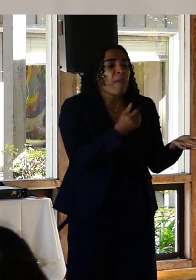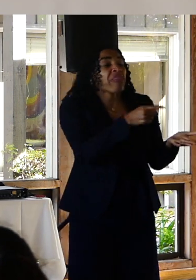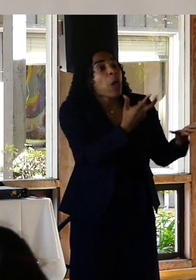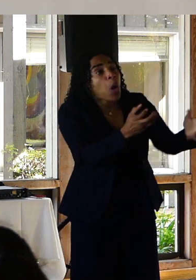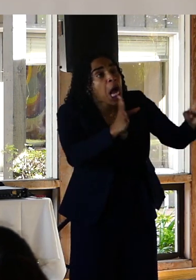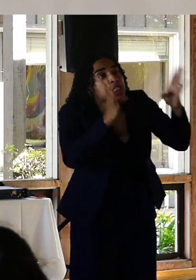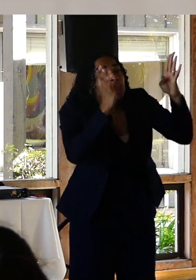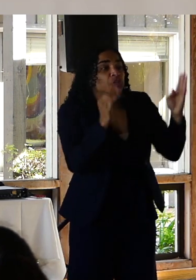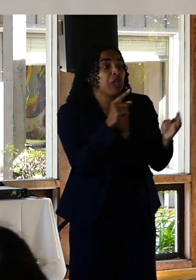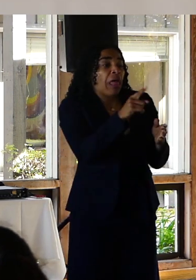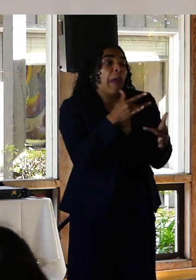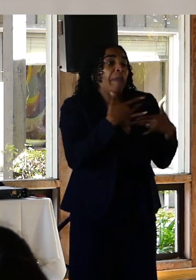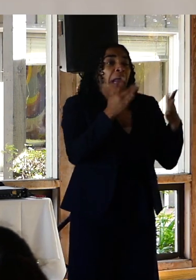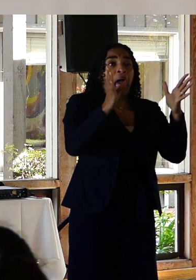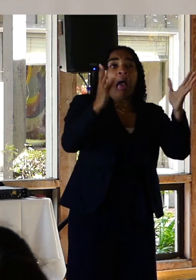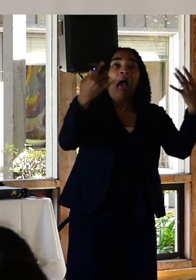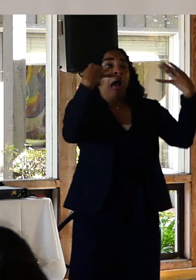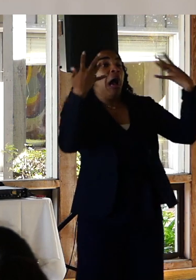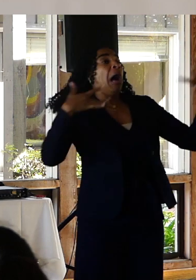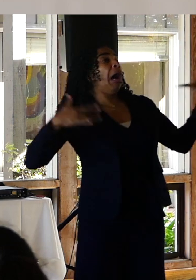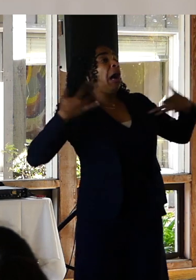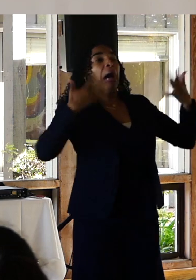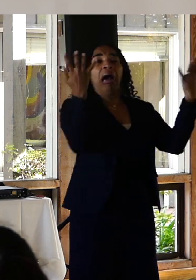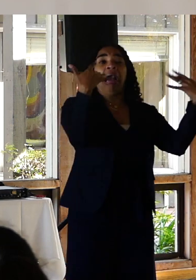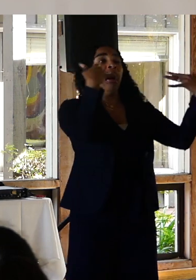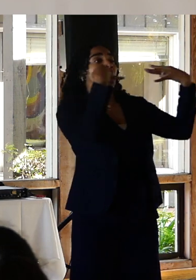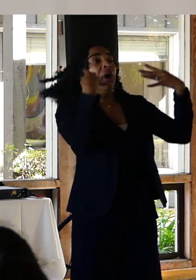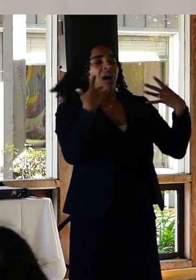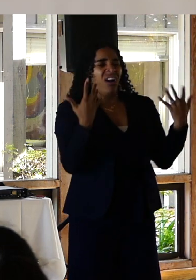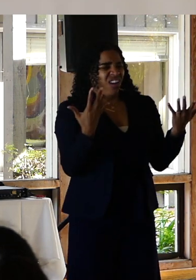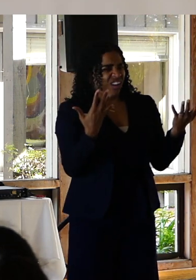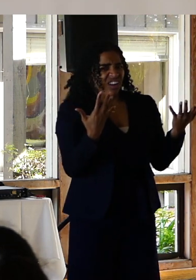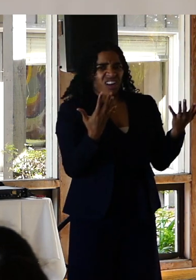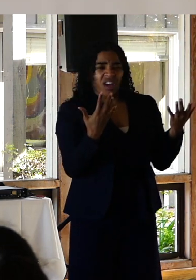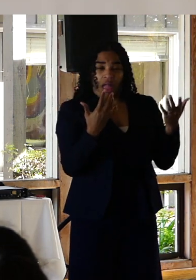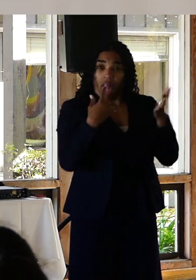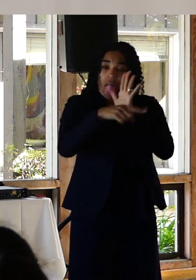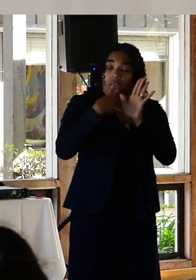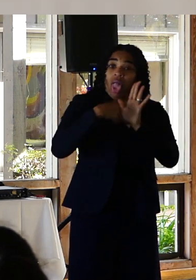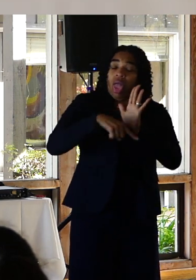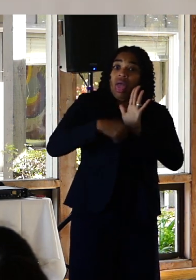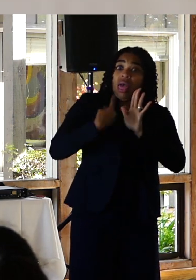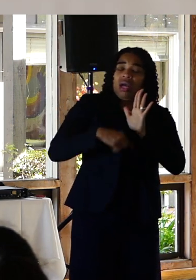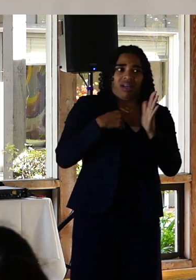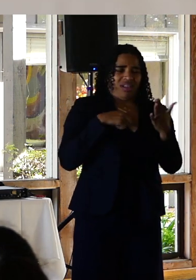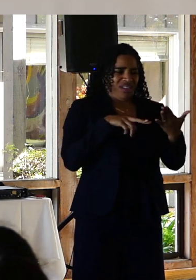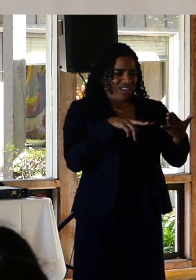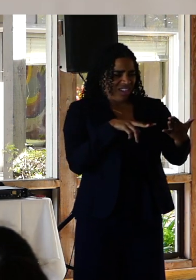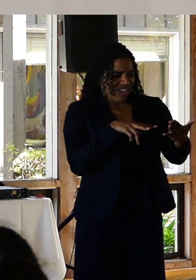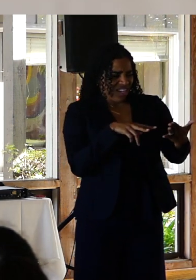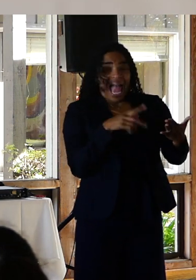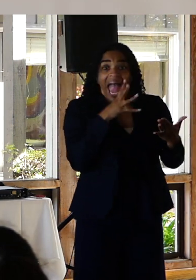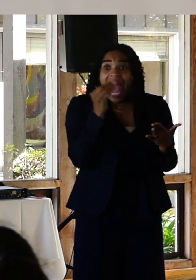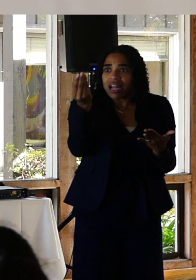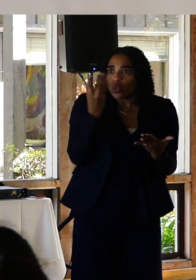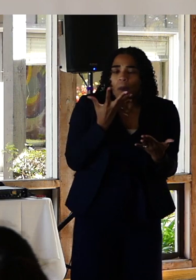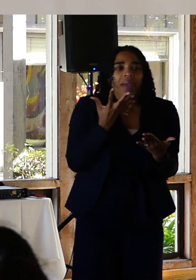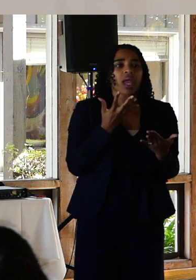attention seeking we're hysterical knowing that this is how professionals define me and contrasting that with the idea that I could never be recovered